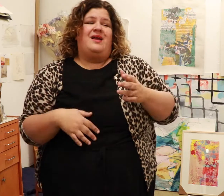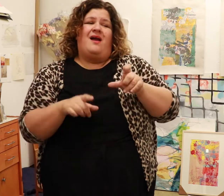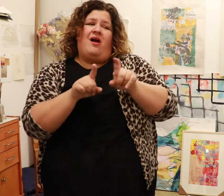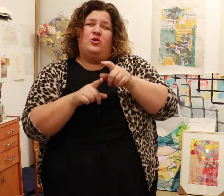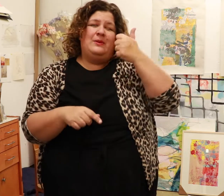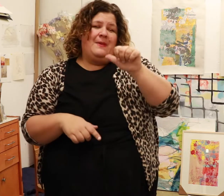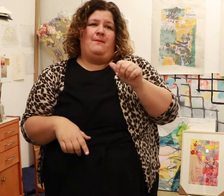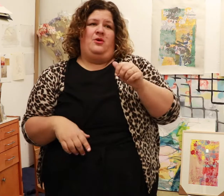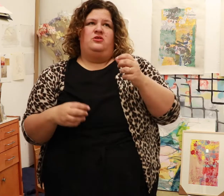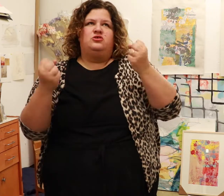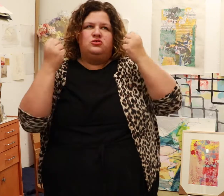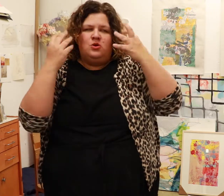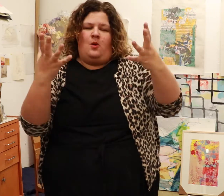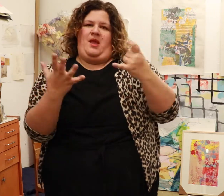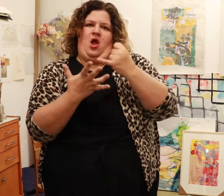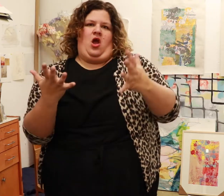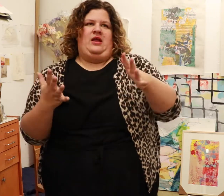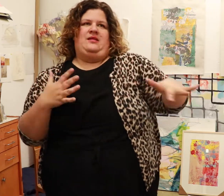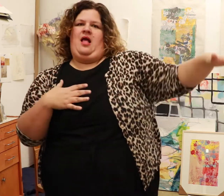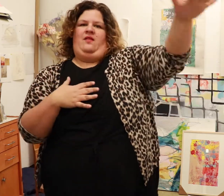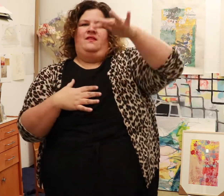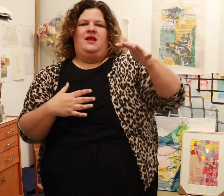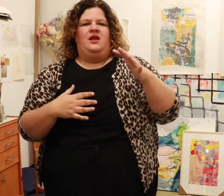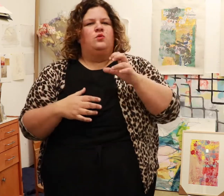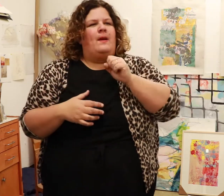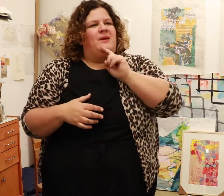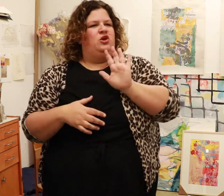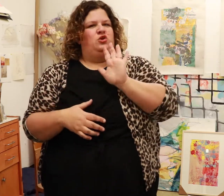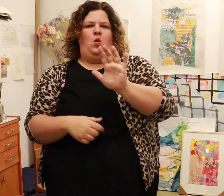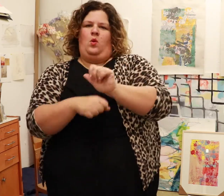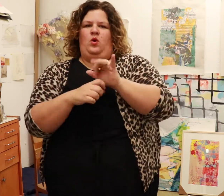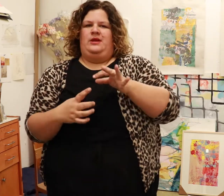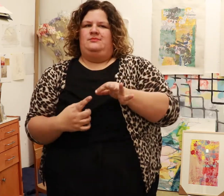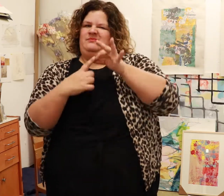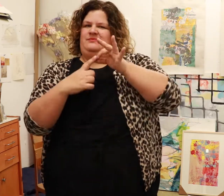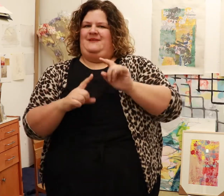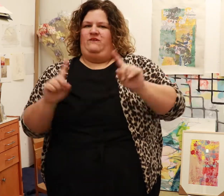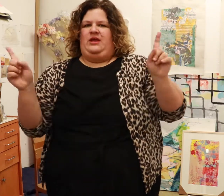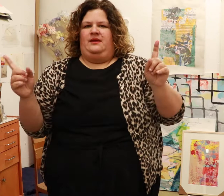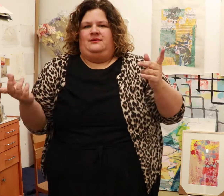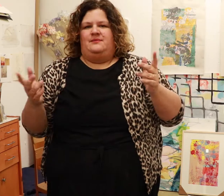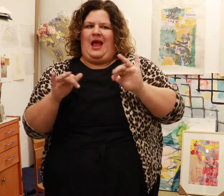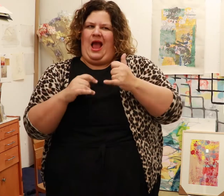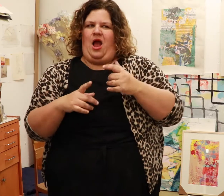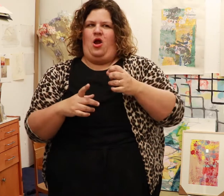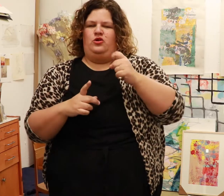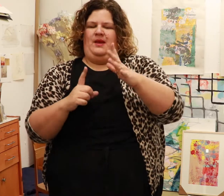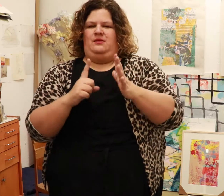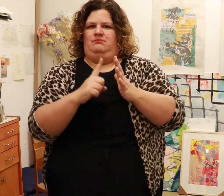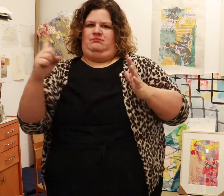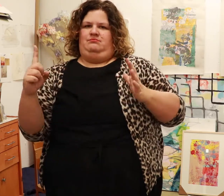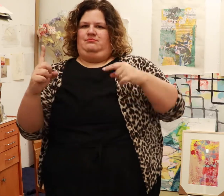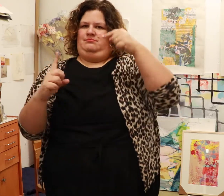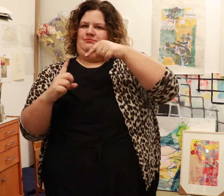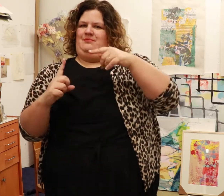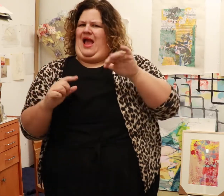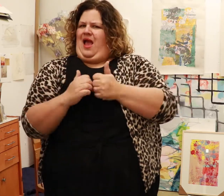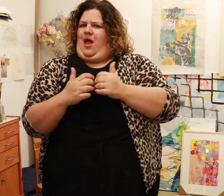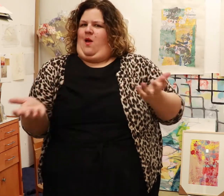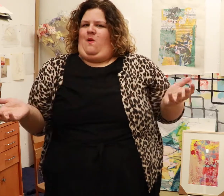Remember, there are so many artists out there, you want to make sure your work is unique. What makes your work stand out?